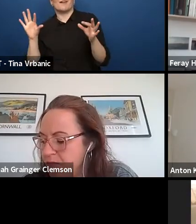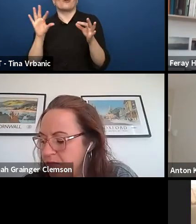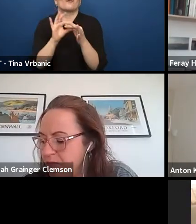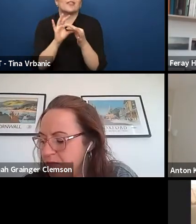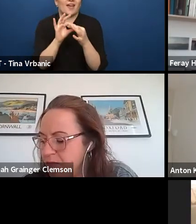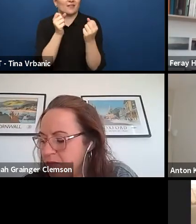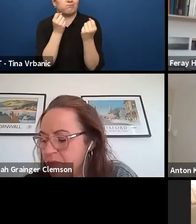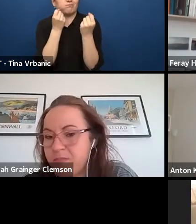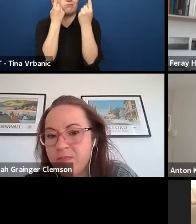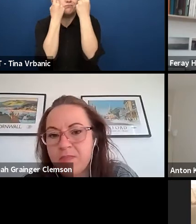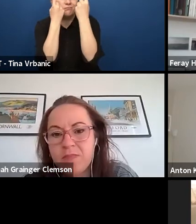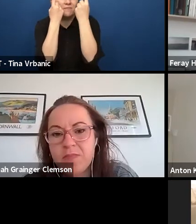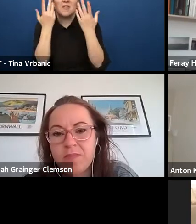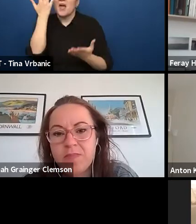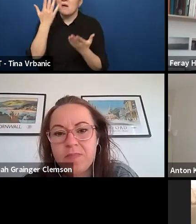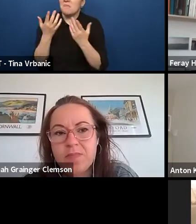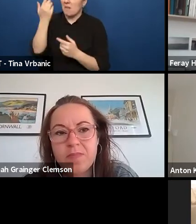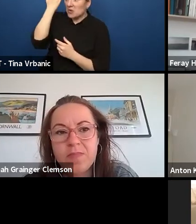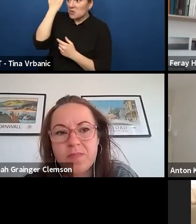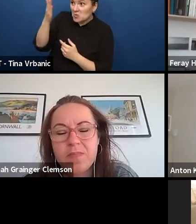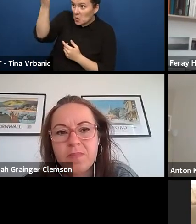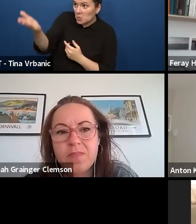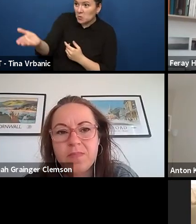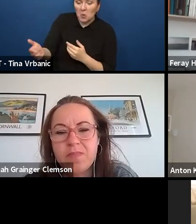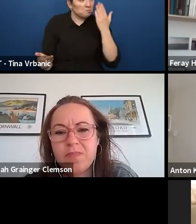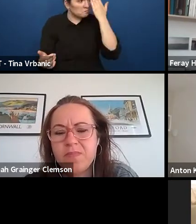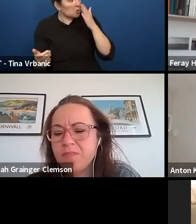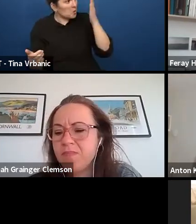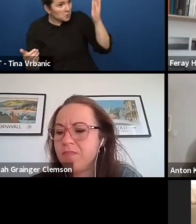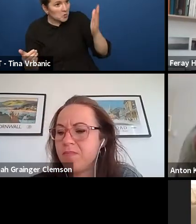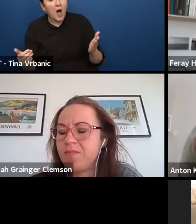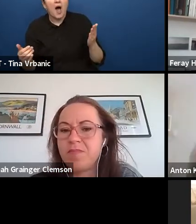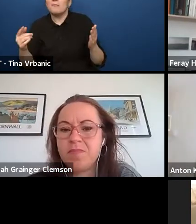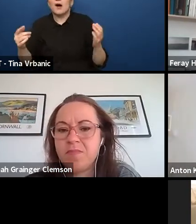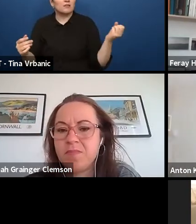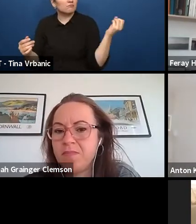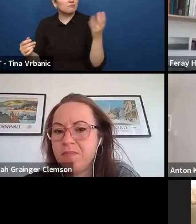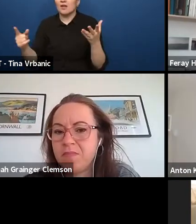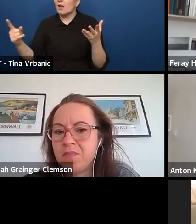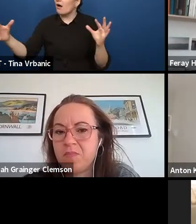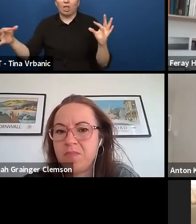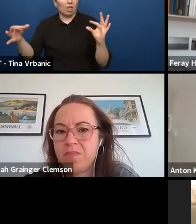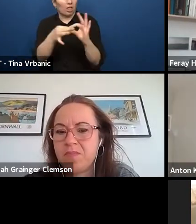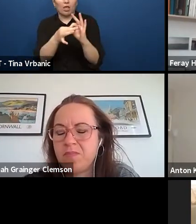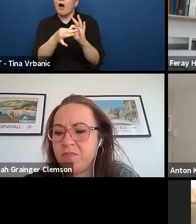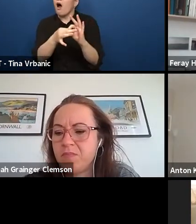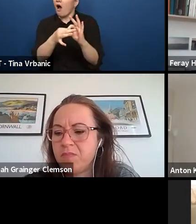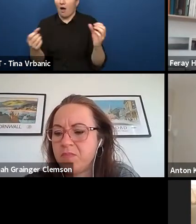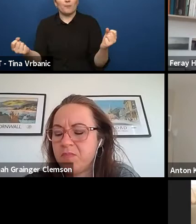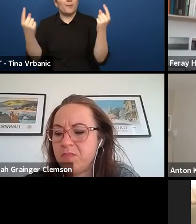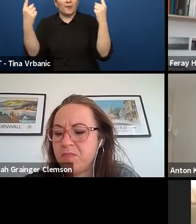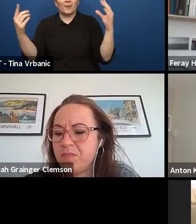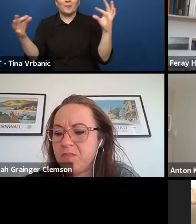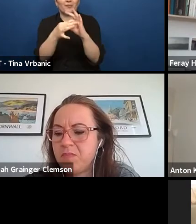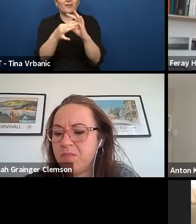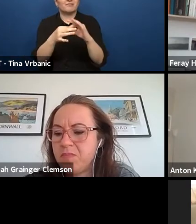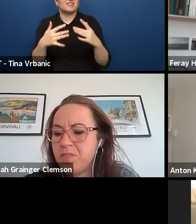we know that there's someone who understand us, that our voices are heard. And I think that's one of the most beautiful things